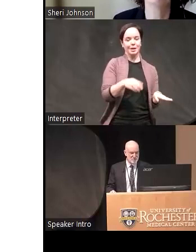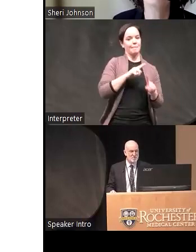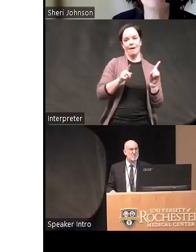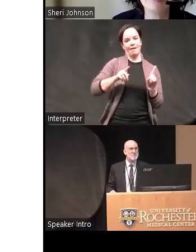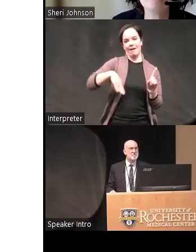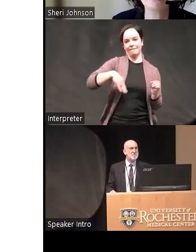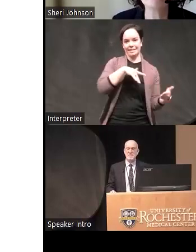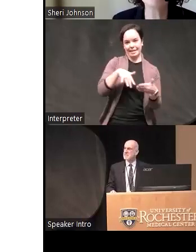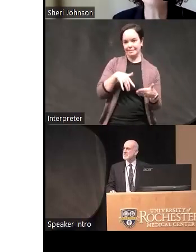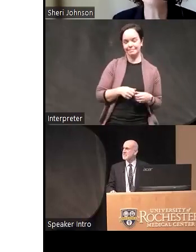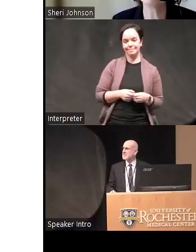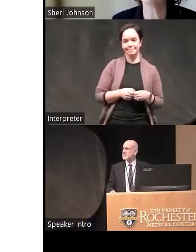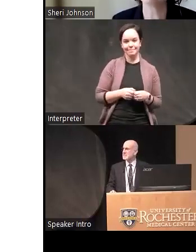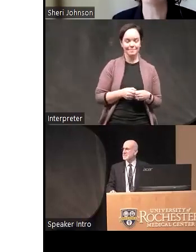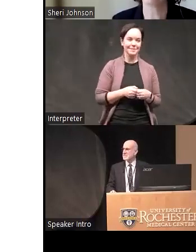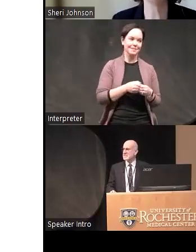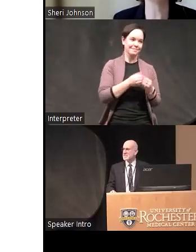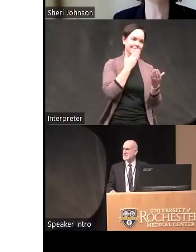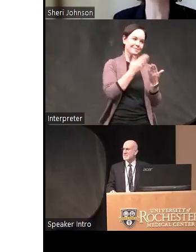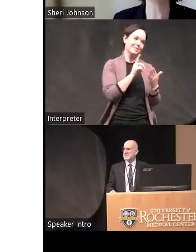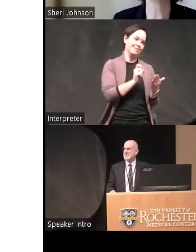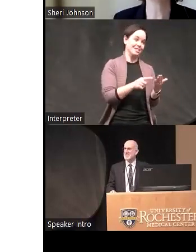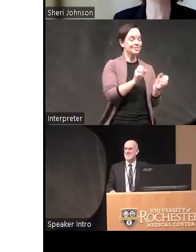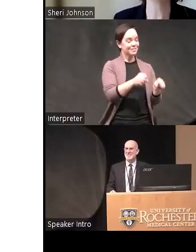but yeah bring pointed questions on I have four brothers I can take it